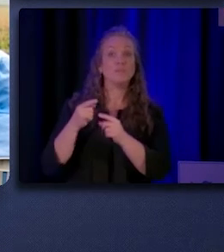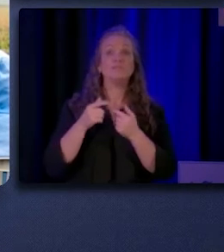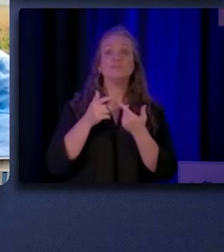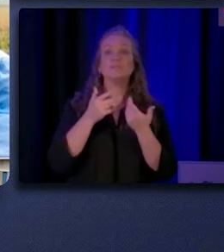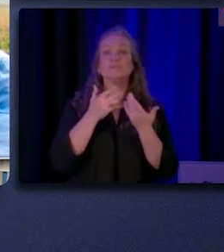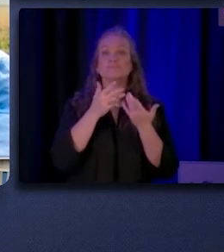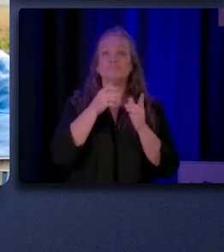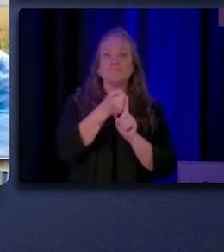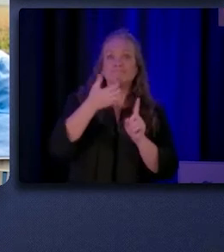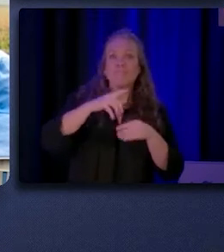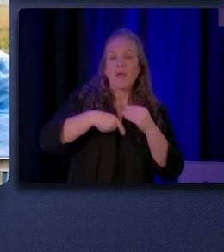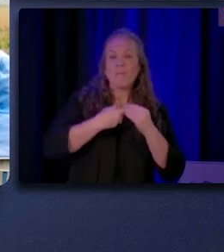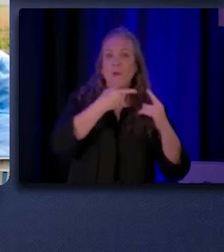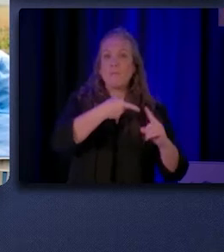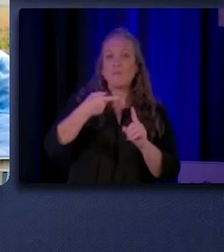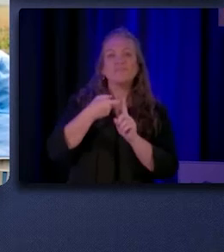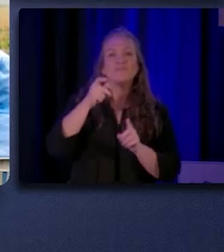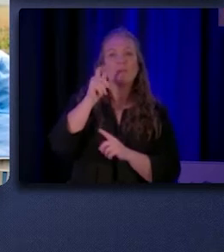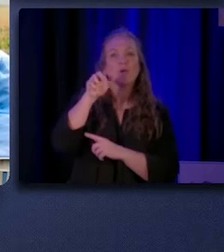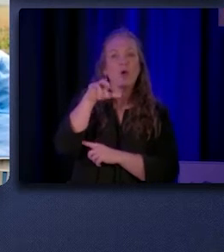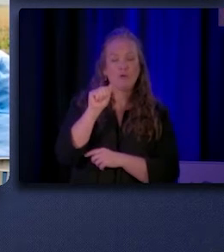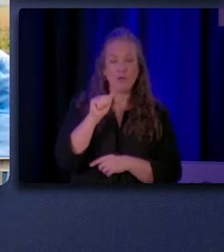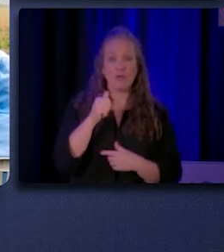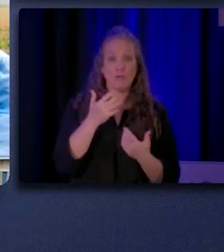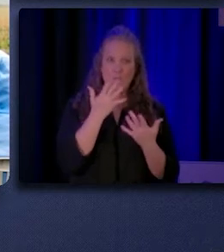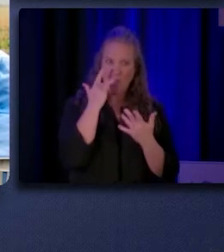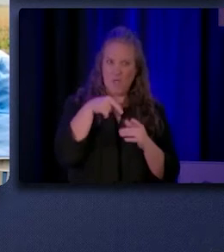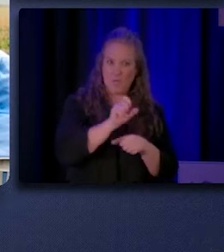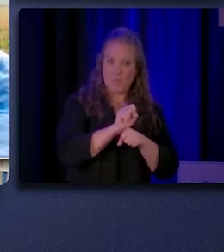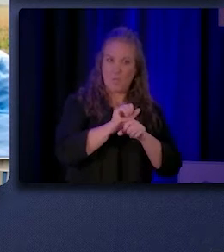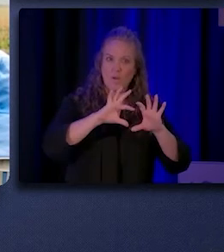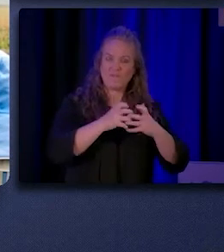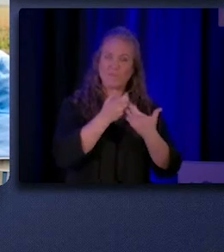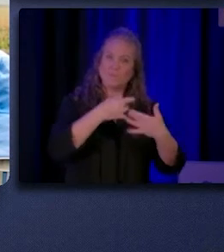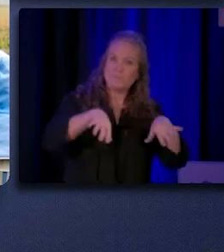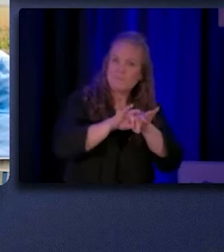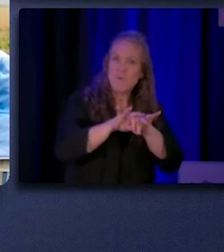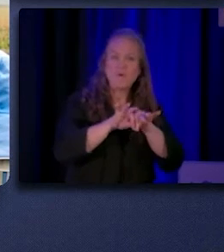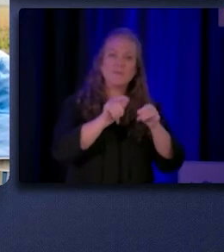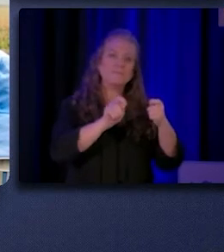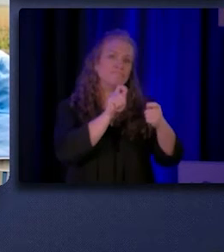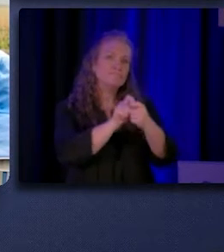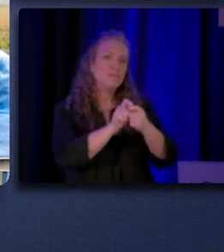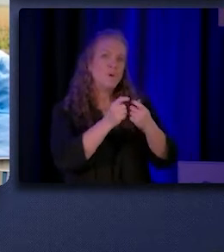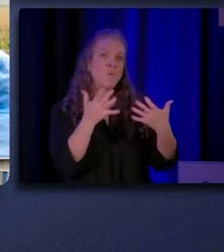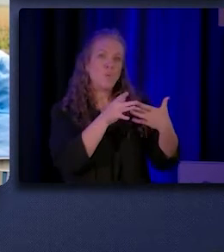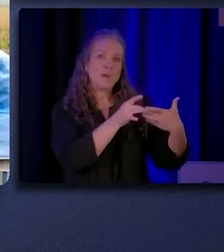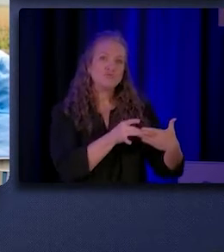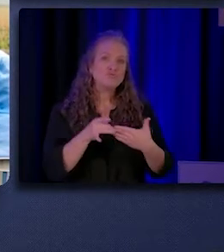about why this workforce is important and what exactly is driving the increased attention